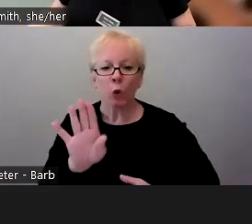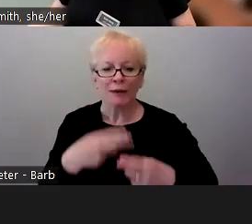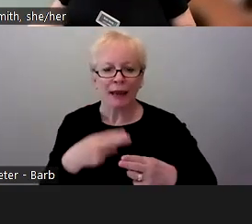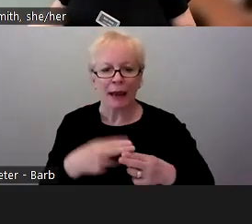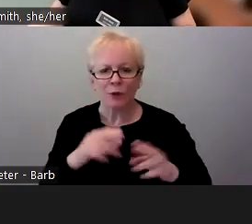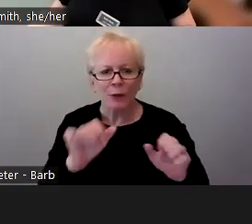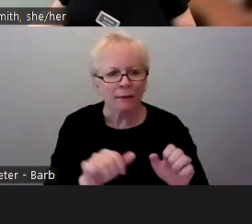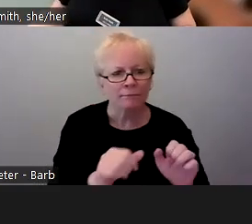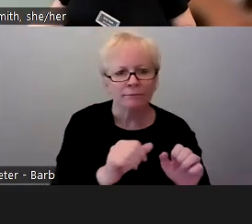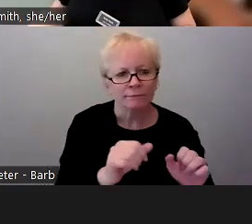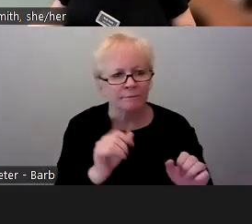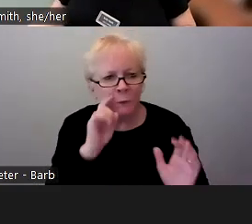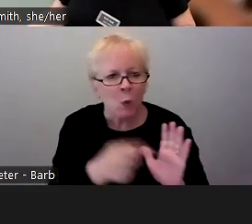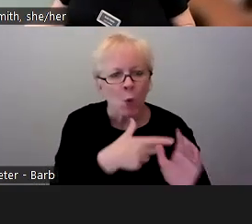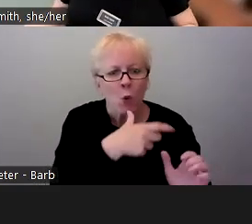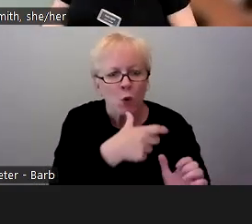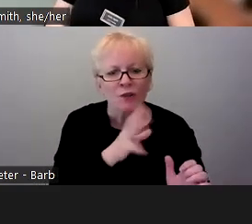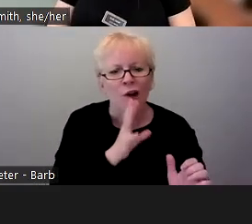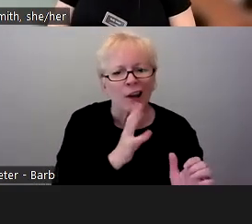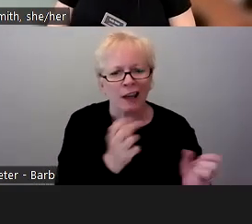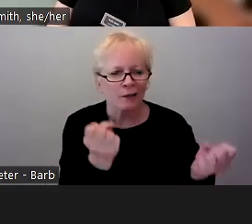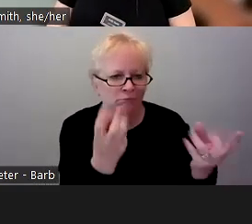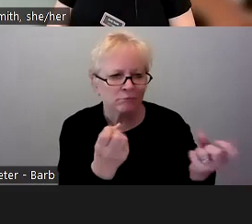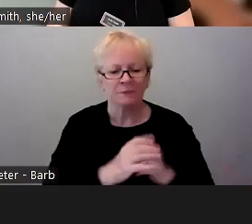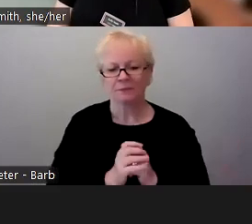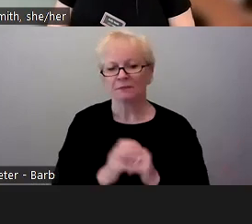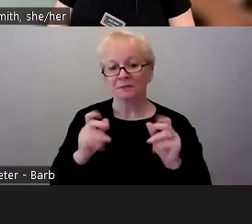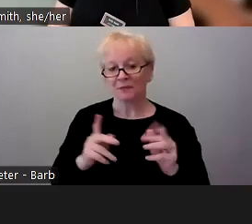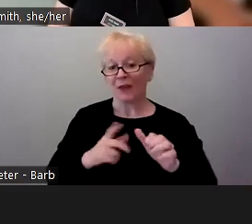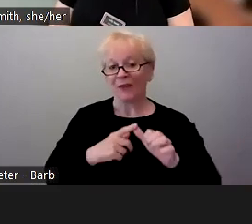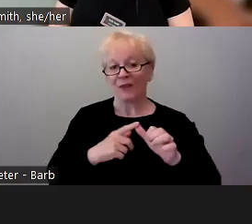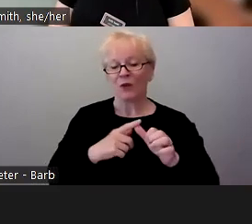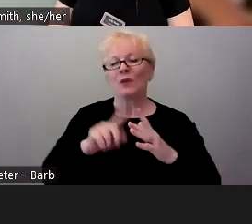And with that, we will begin with asking our panelists some questions about their experience,